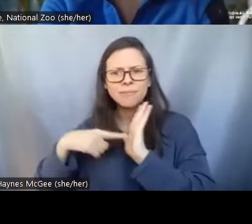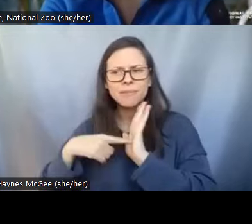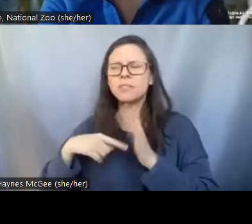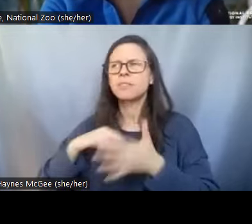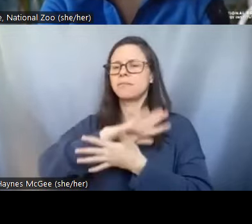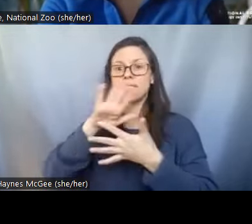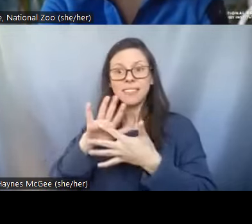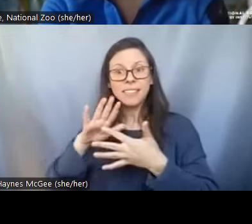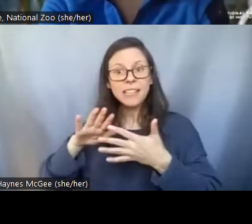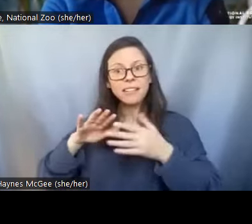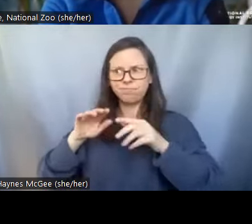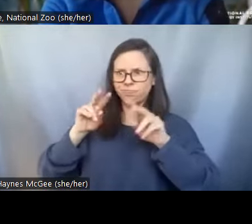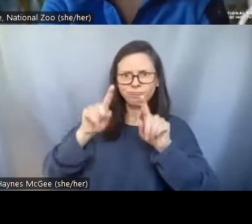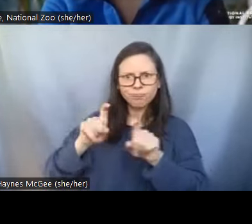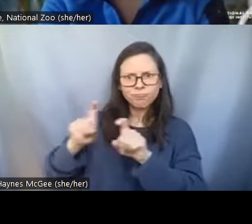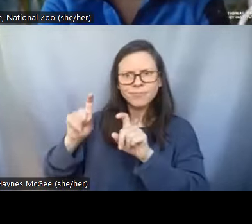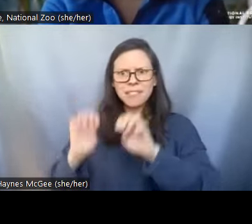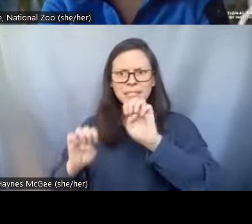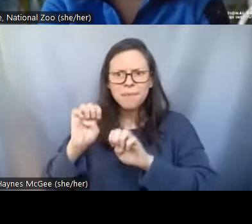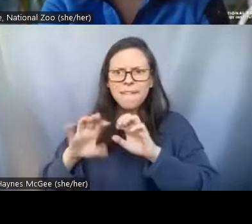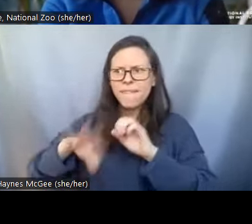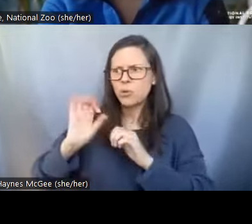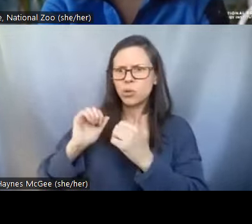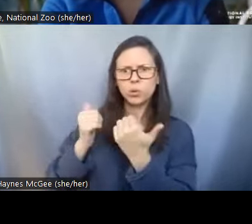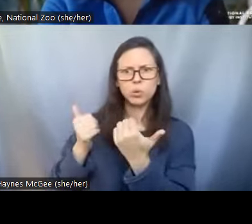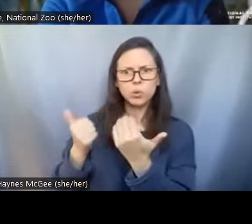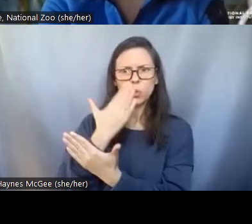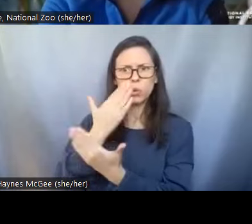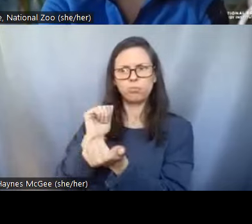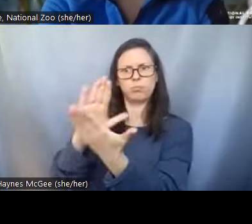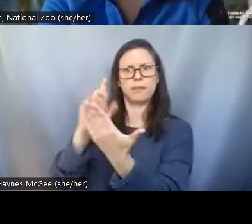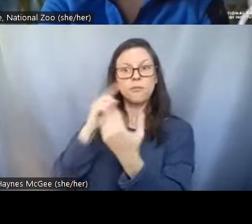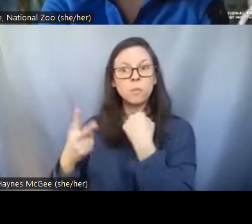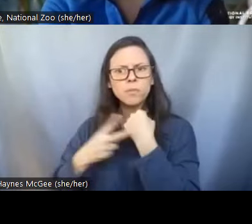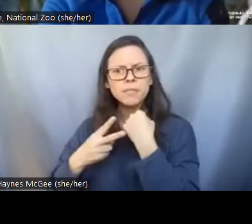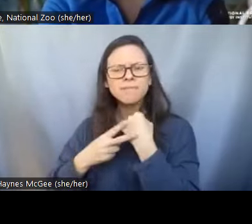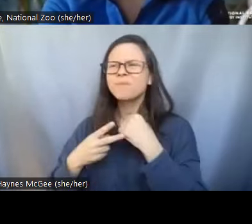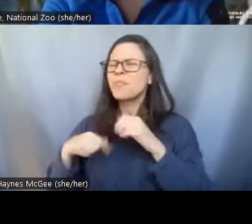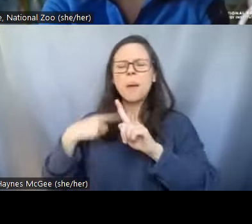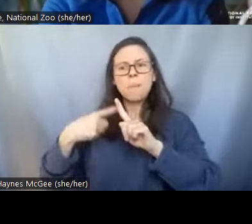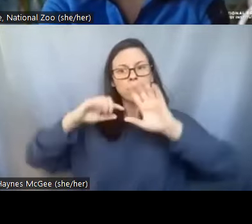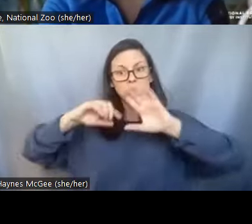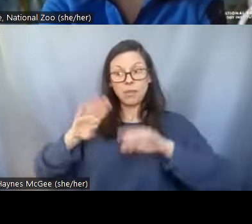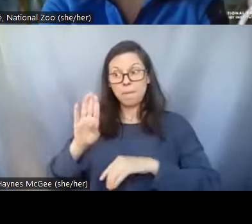to find new ways of preserving and the overall goal of the bio bank is to have